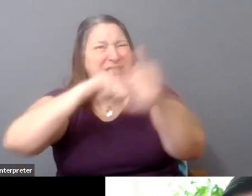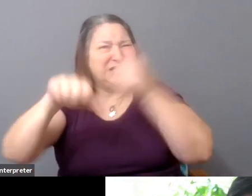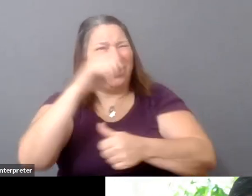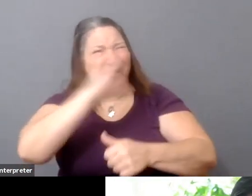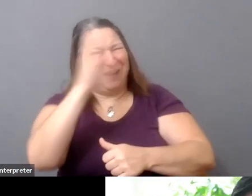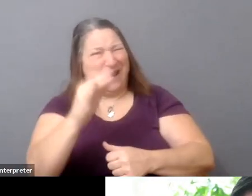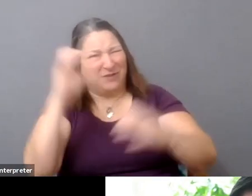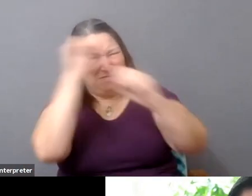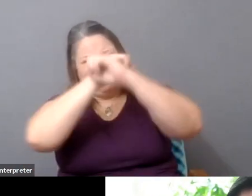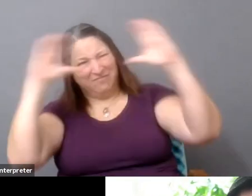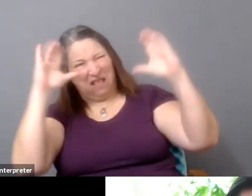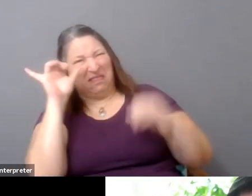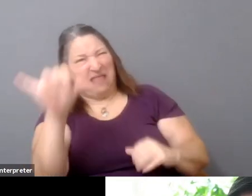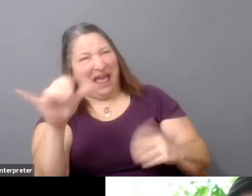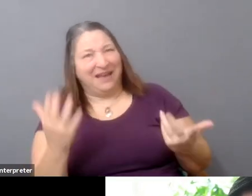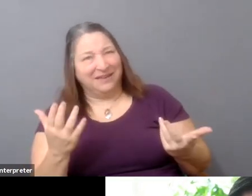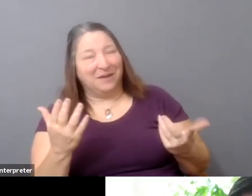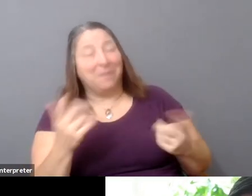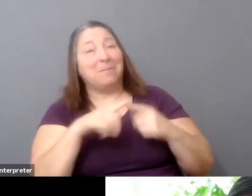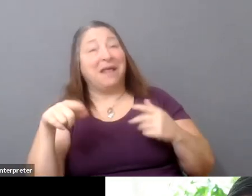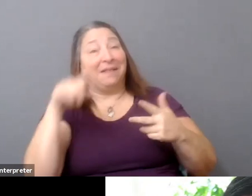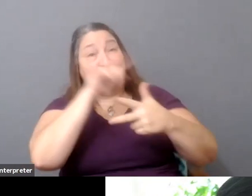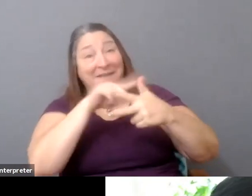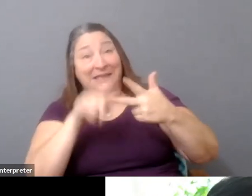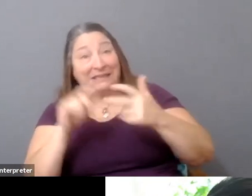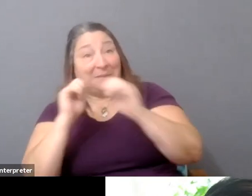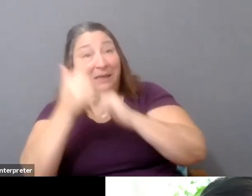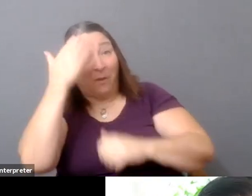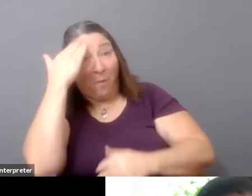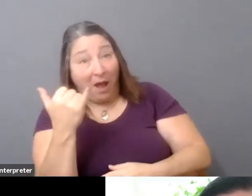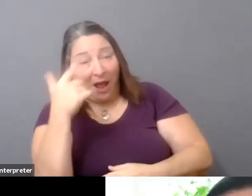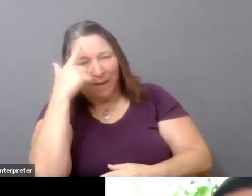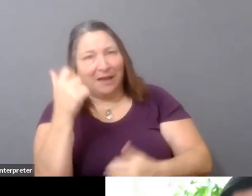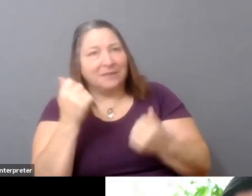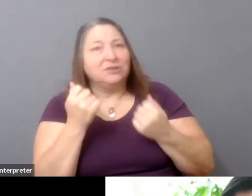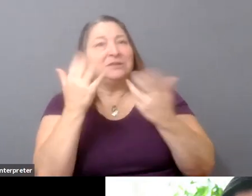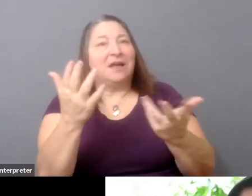are all fundamentally driven by a confluence of all these things.